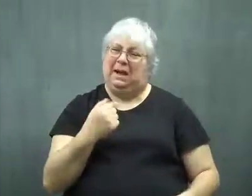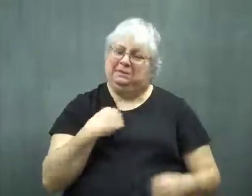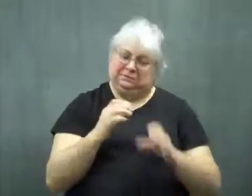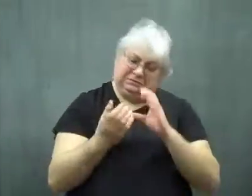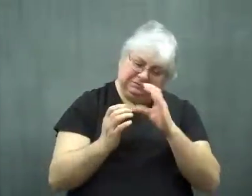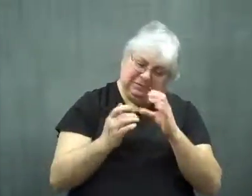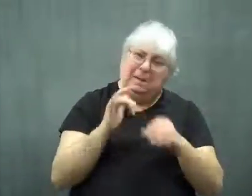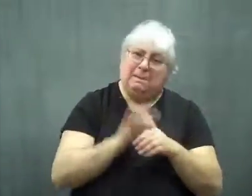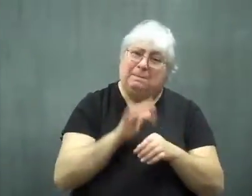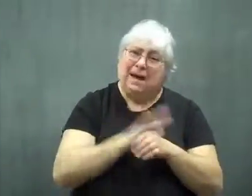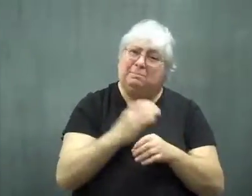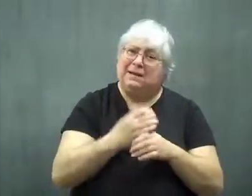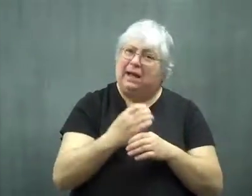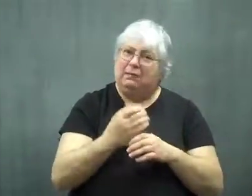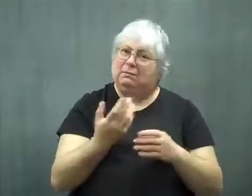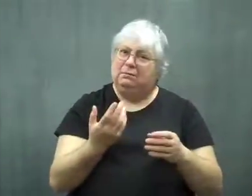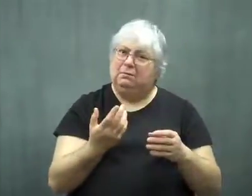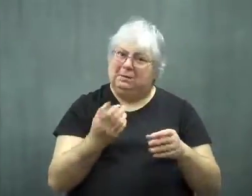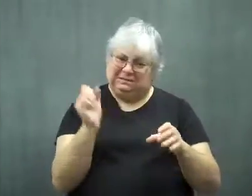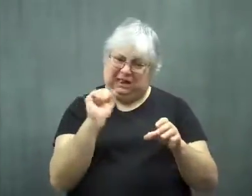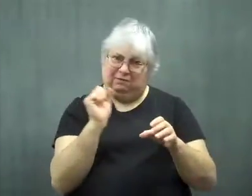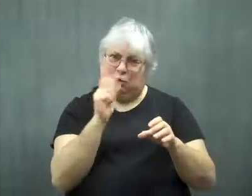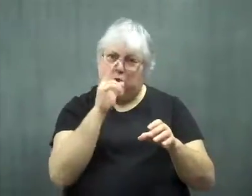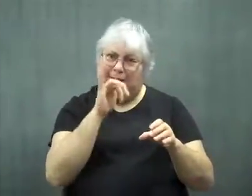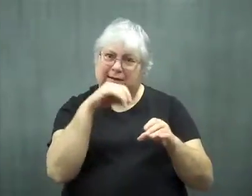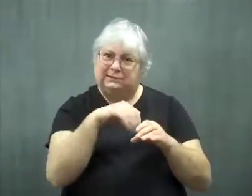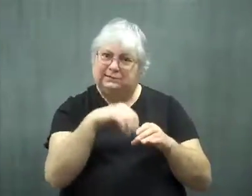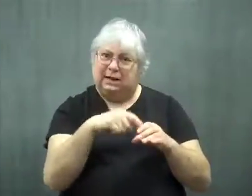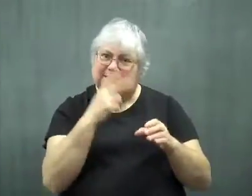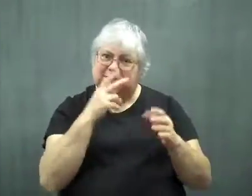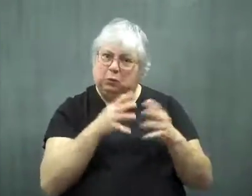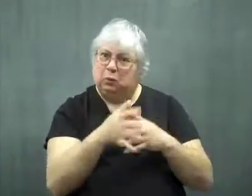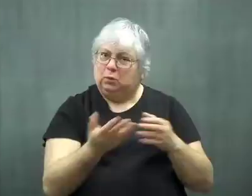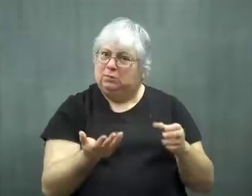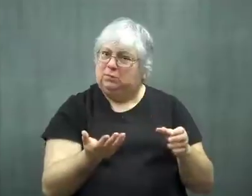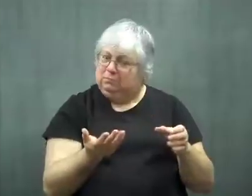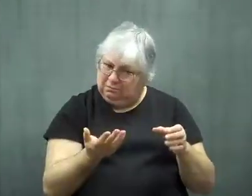But when I looked at a pop can, the inside looked silver so the lining was transparent.